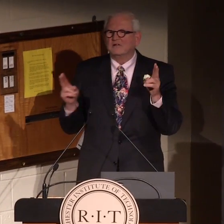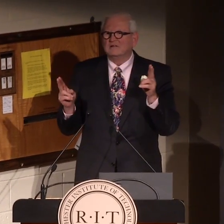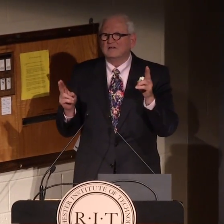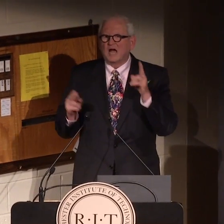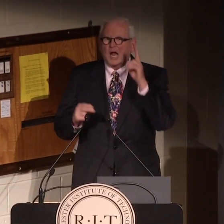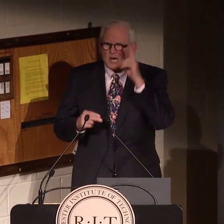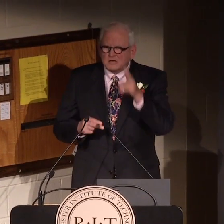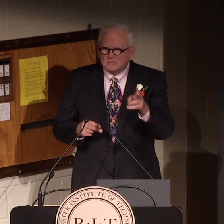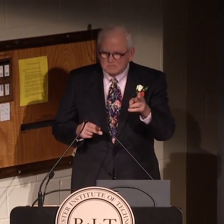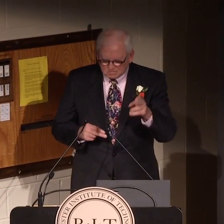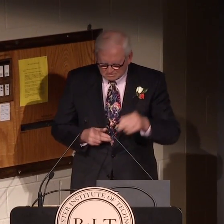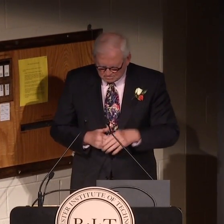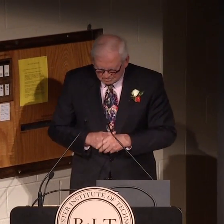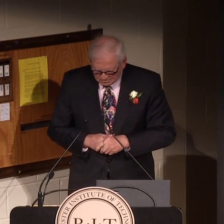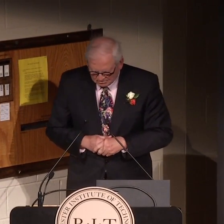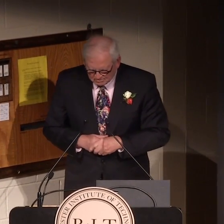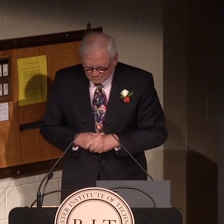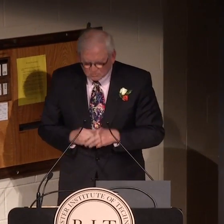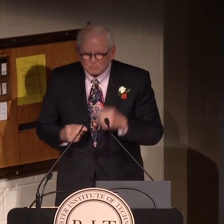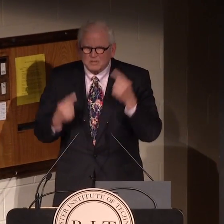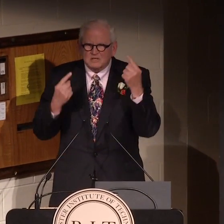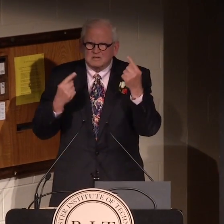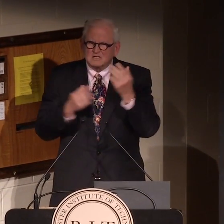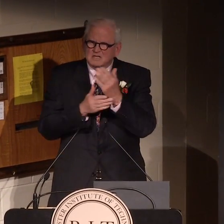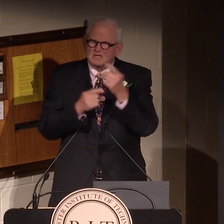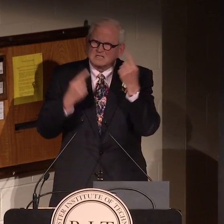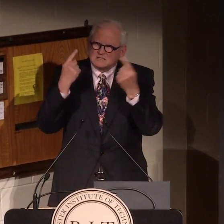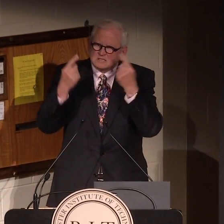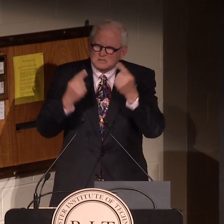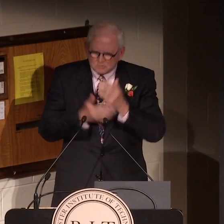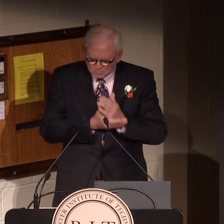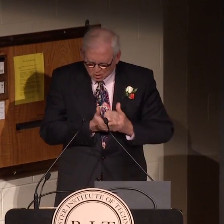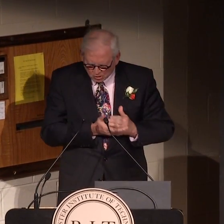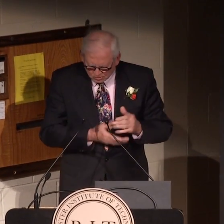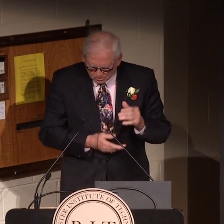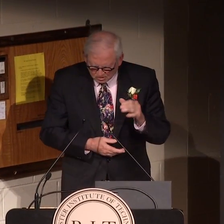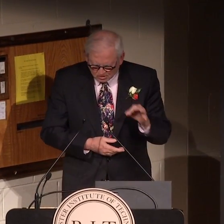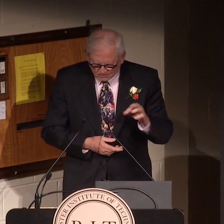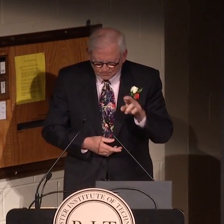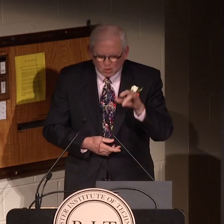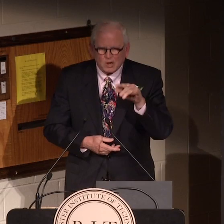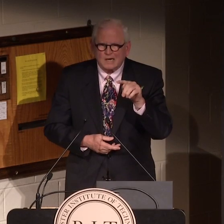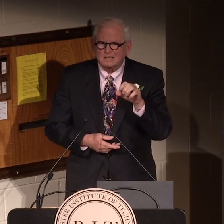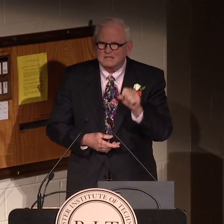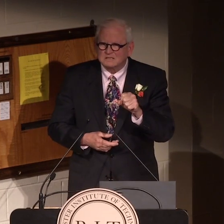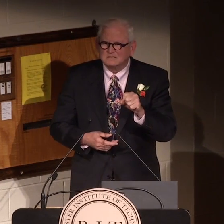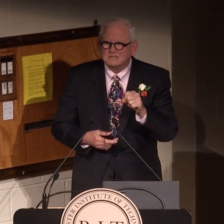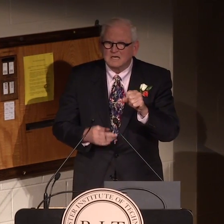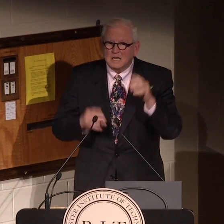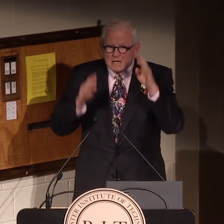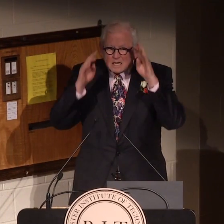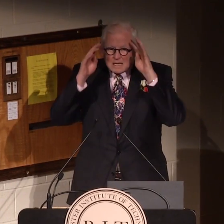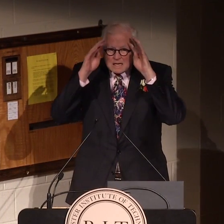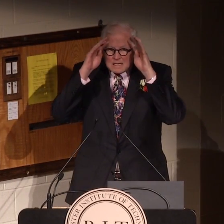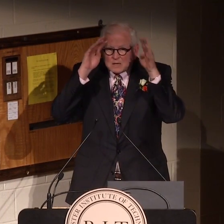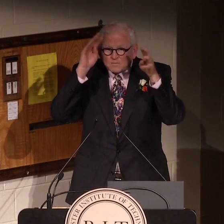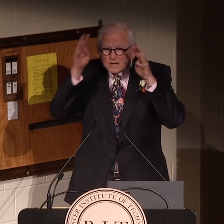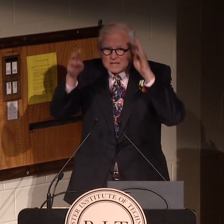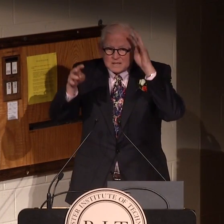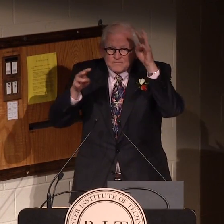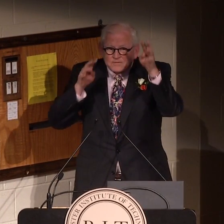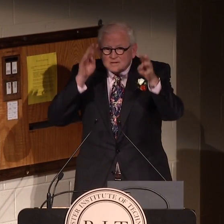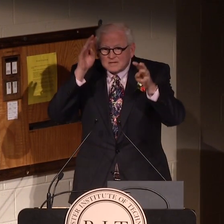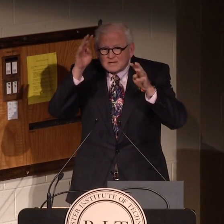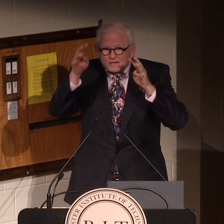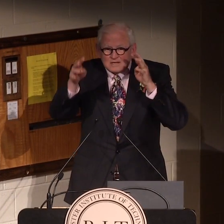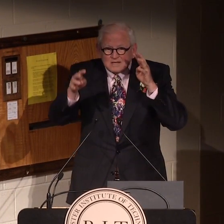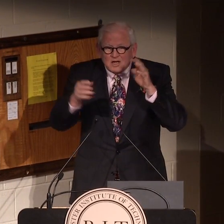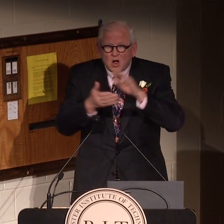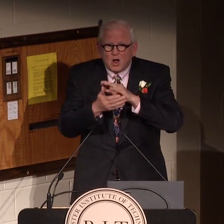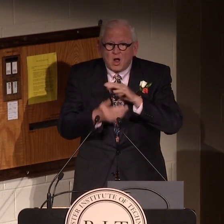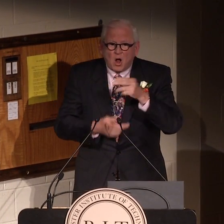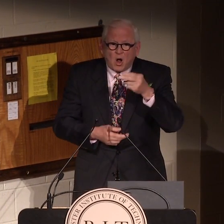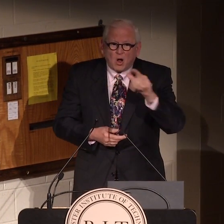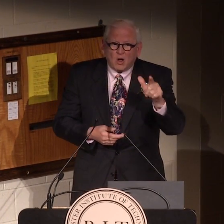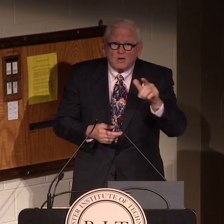I am very honored to be considered part of RIT's